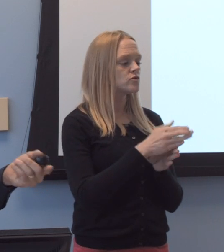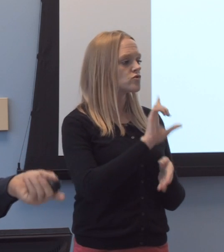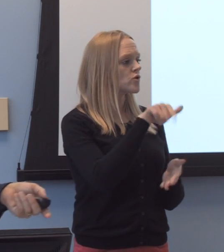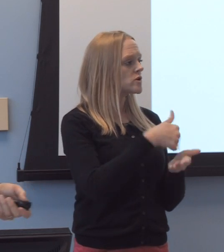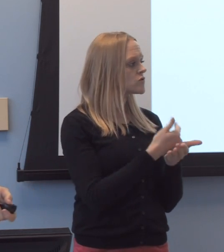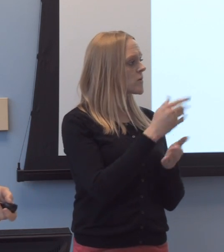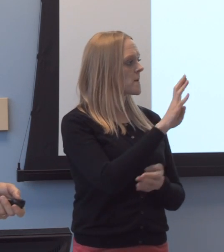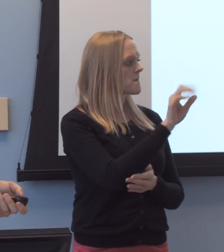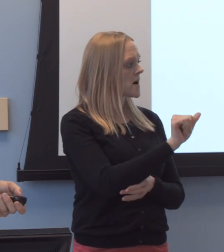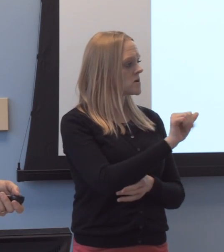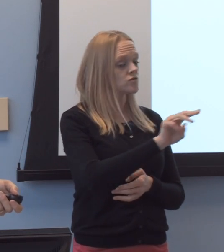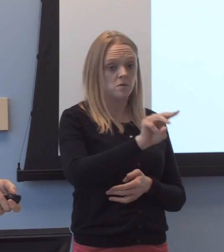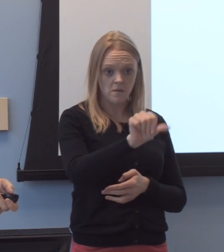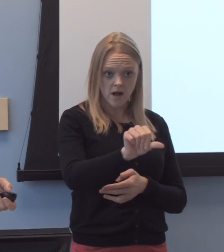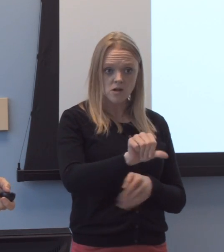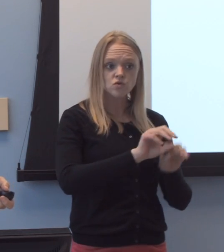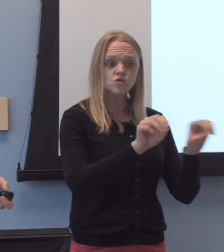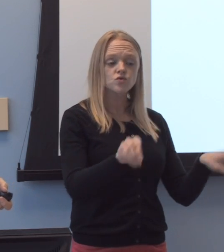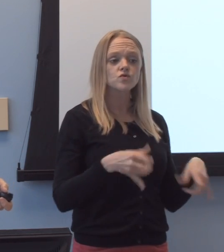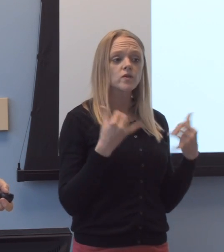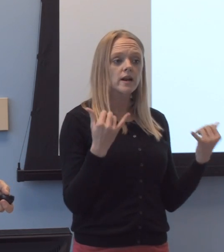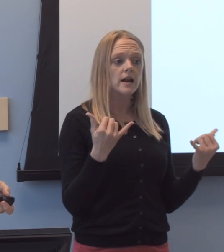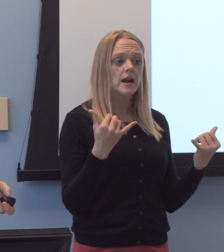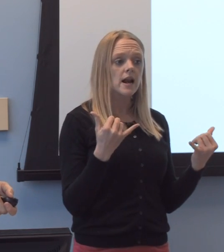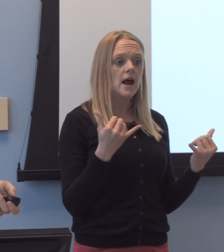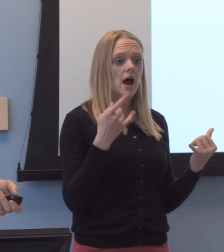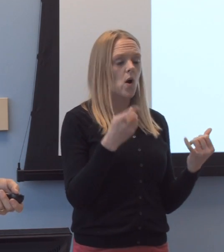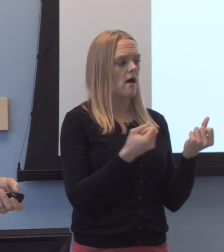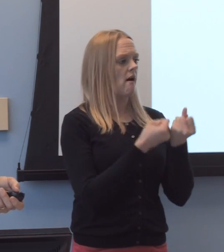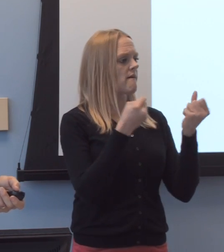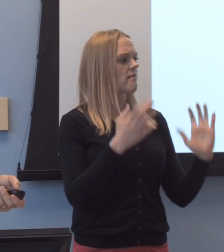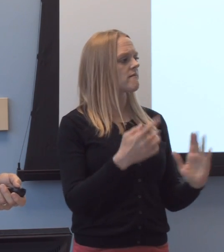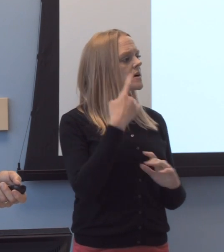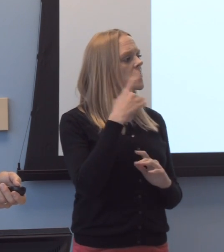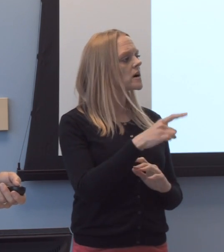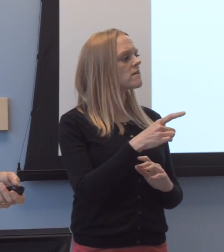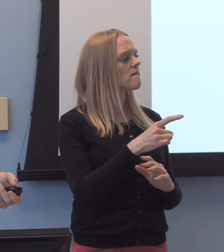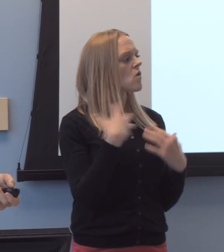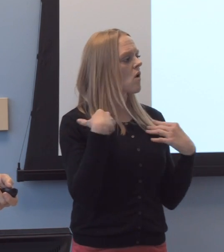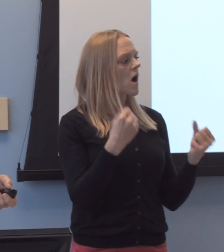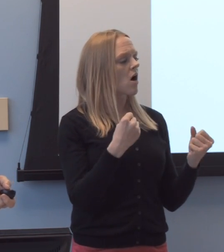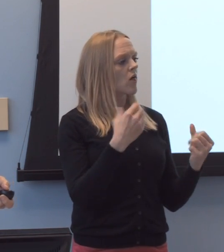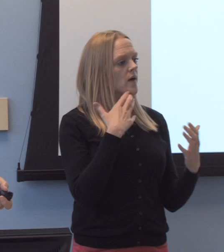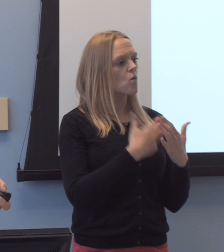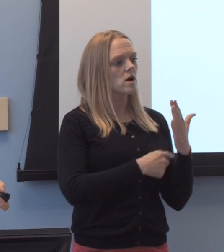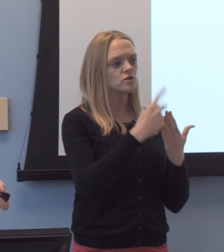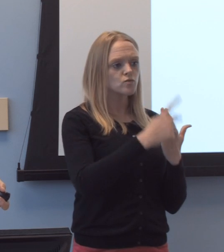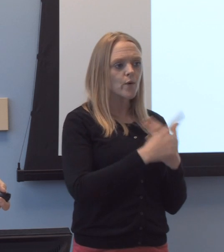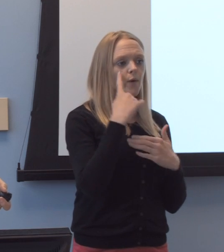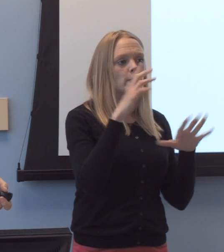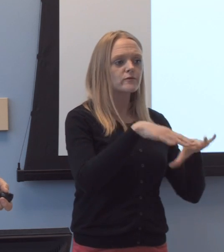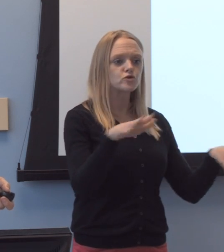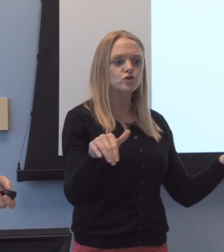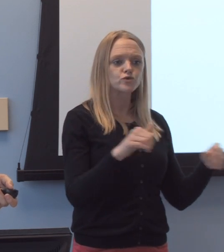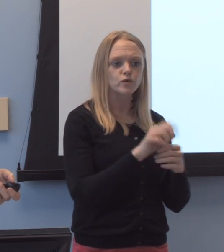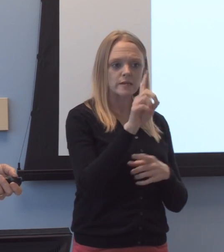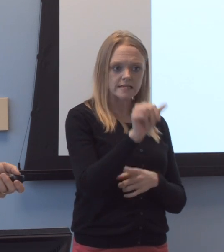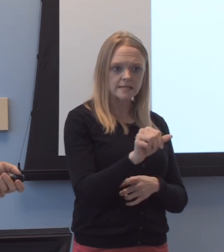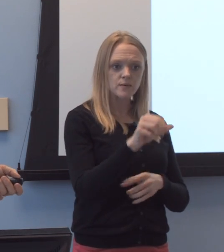and his master's degree. He's now a-an advocate for, uh, health and wellness programming for children with disabilities in Georgia.